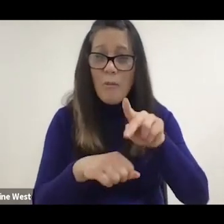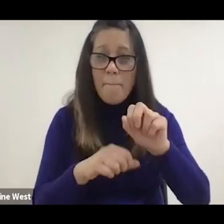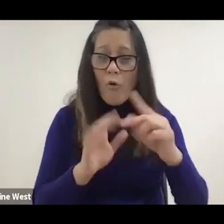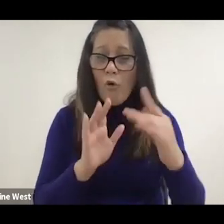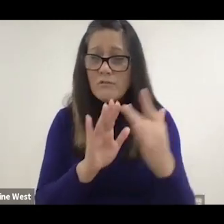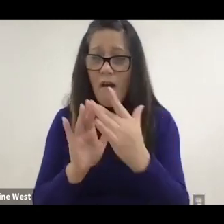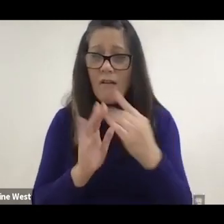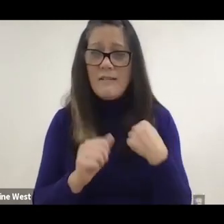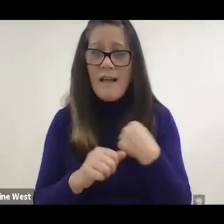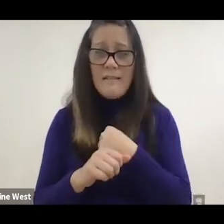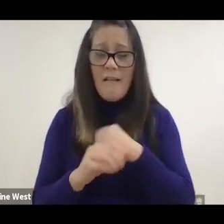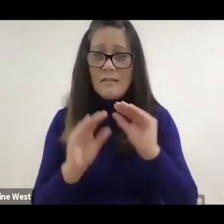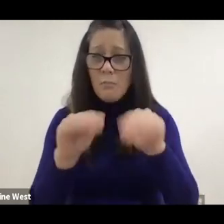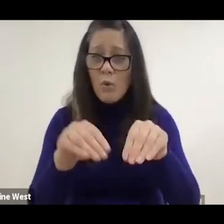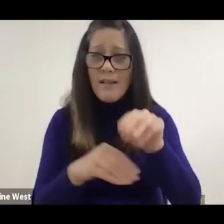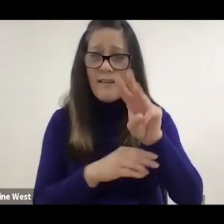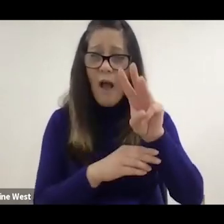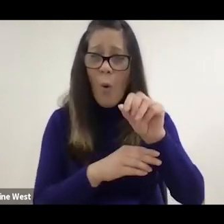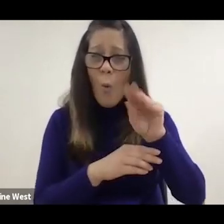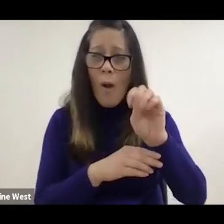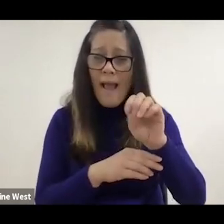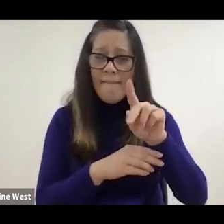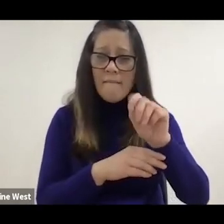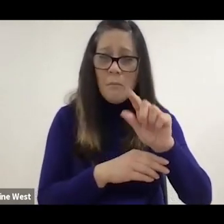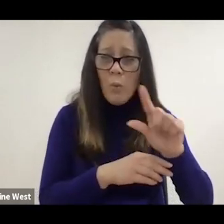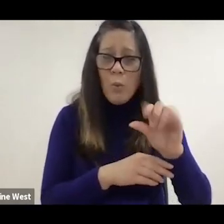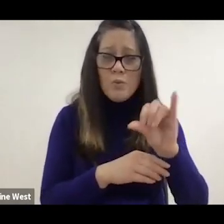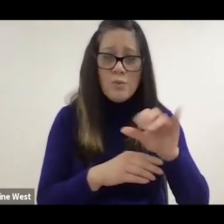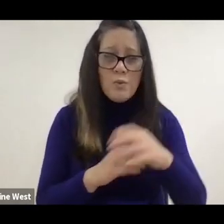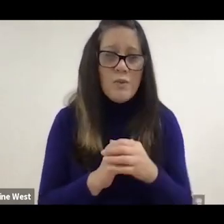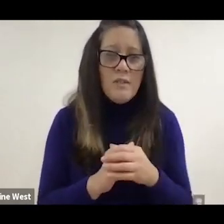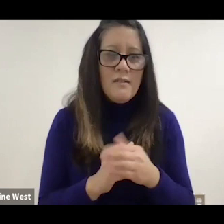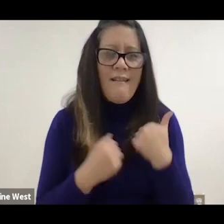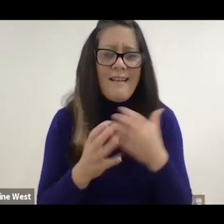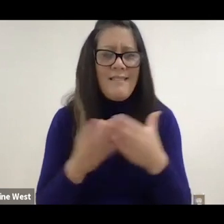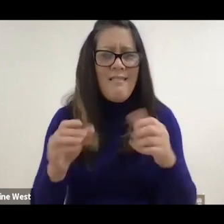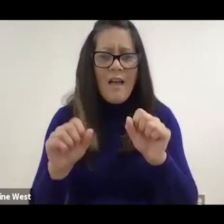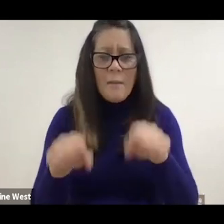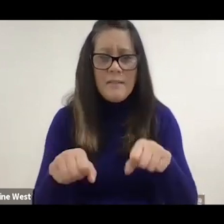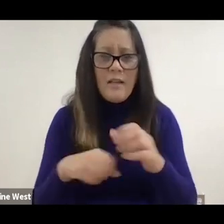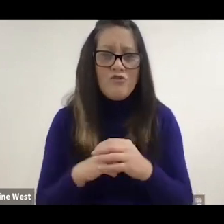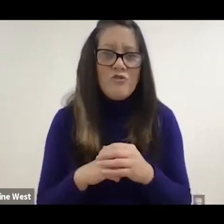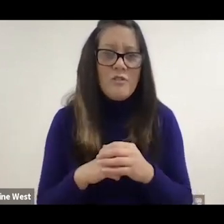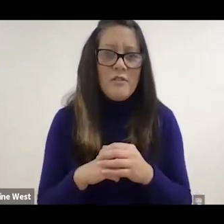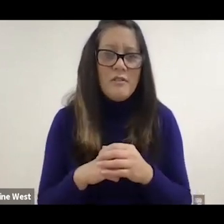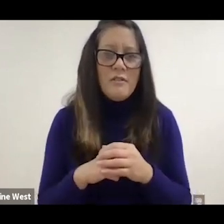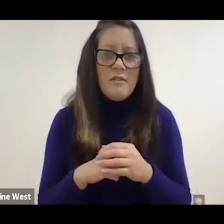I also think it's got a lot of potential for so for long term care facilities,